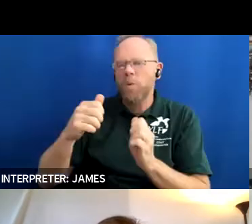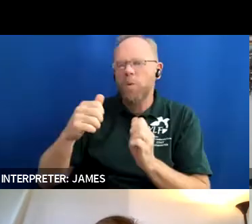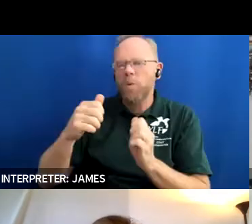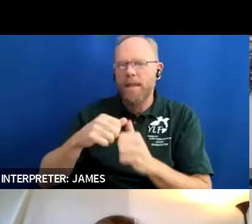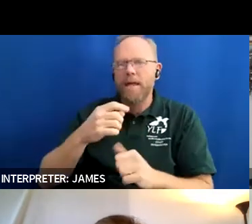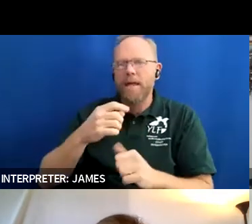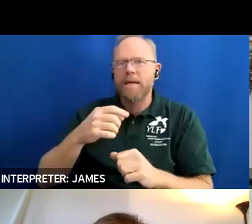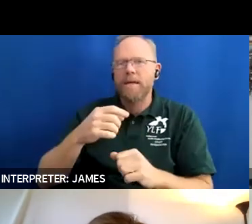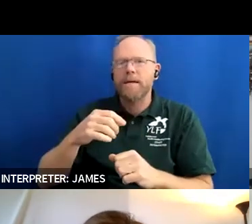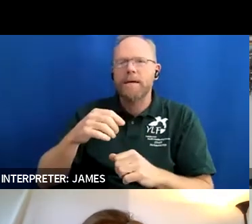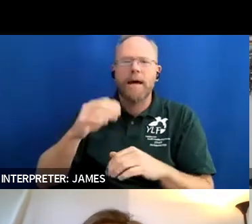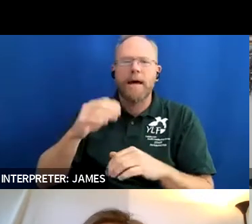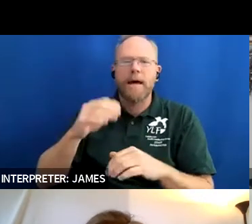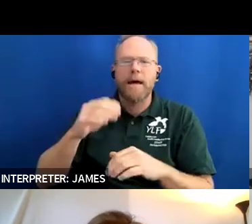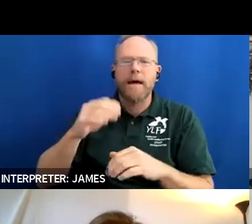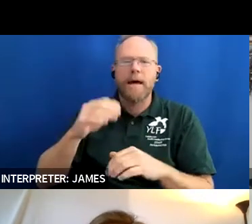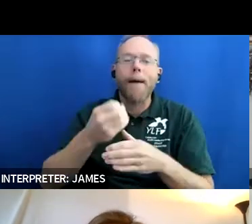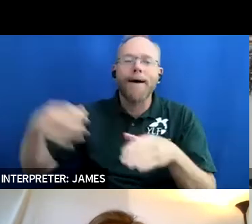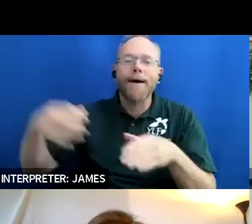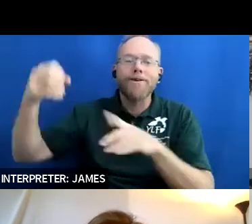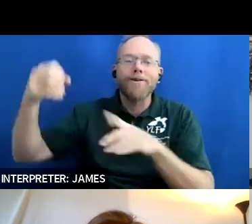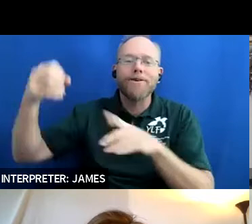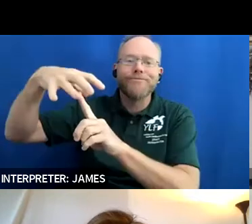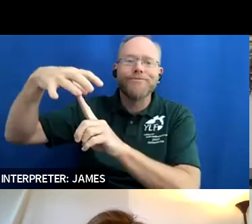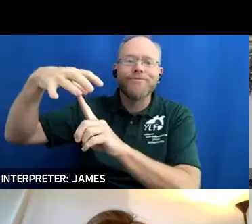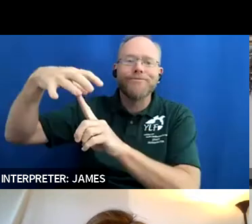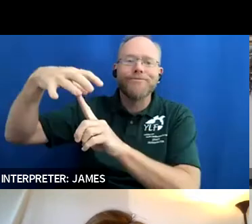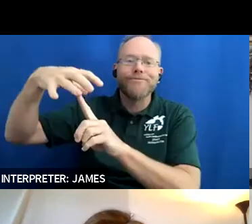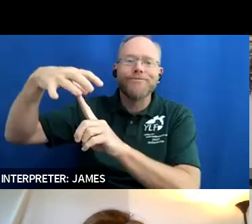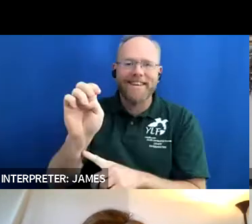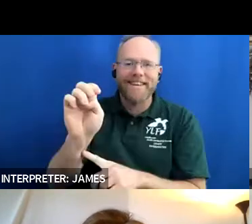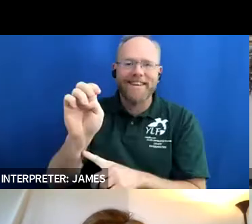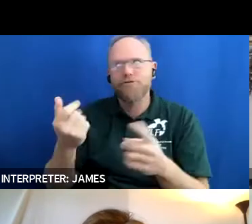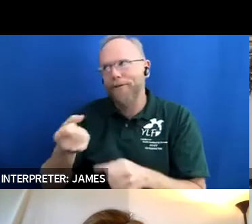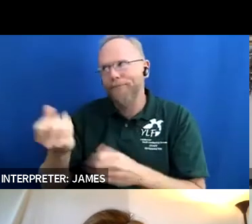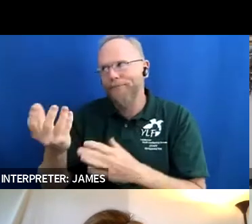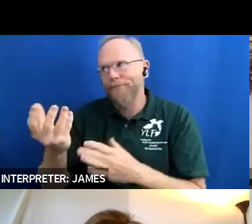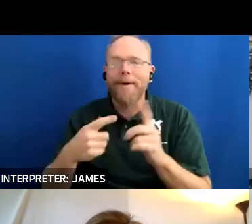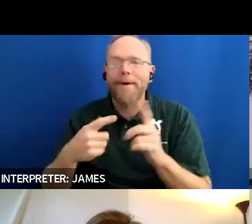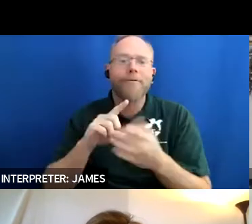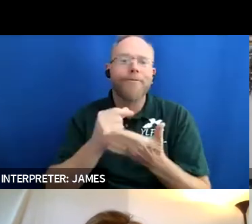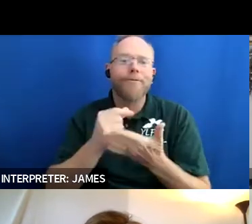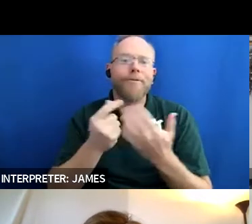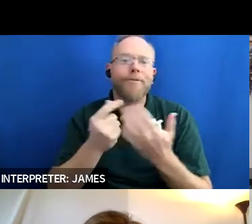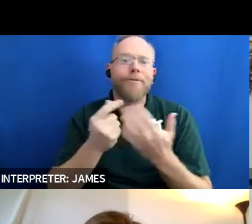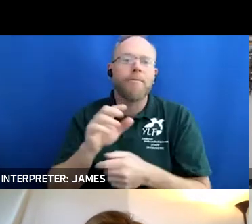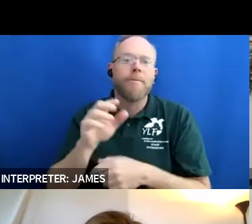um the lampshade is there and i am a graduate from arizona youth leadership forum um 2014.